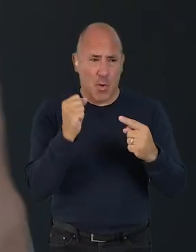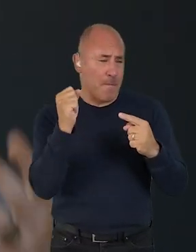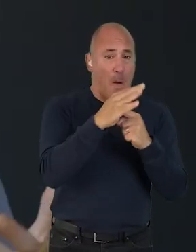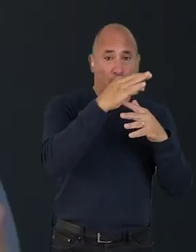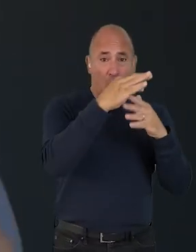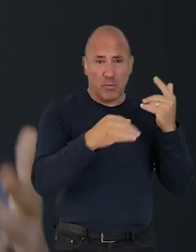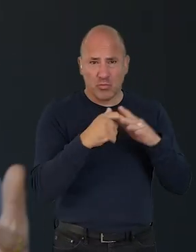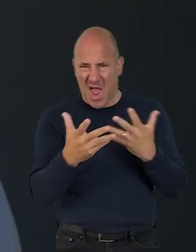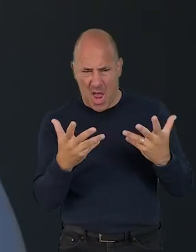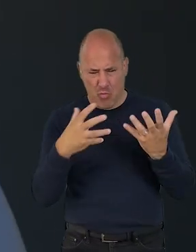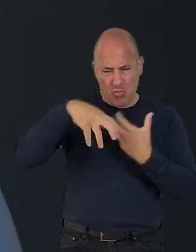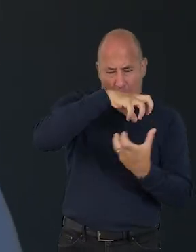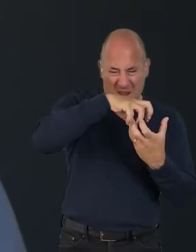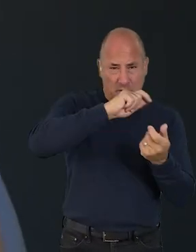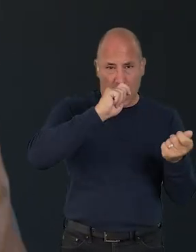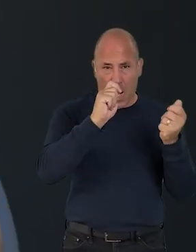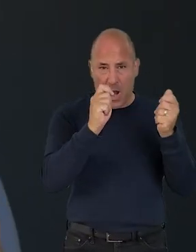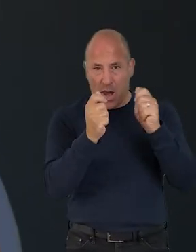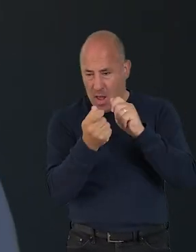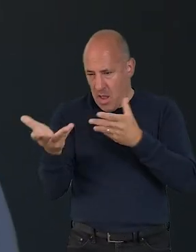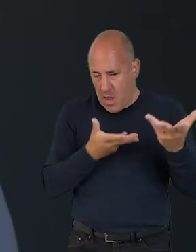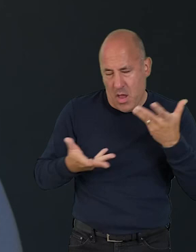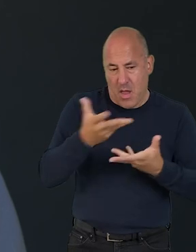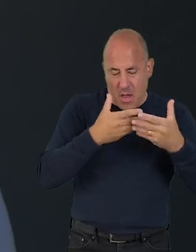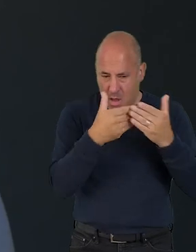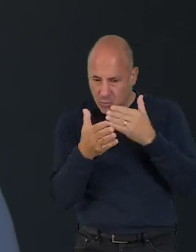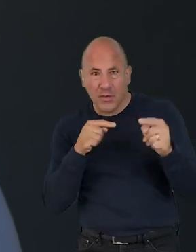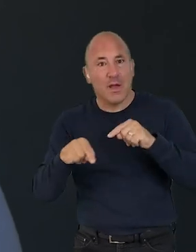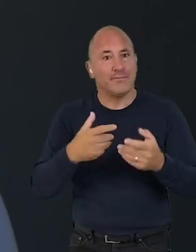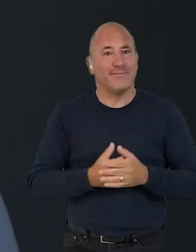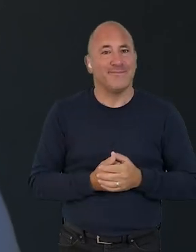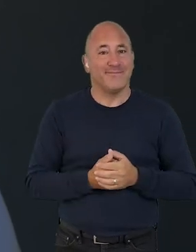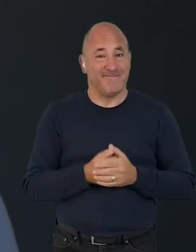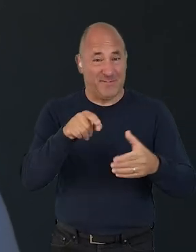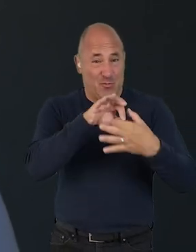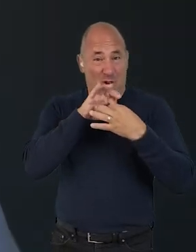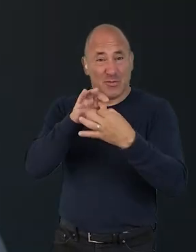wellbeing and other crucial issues to navigate complexity, bringing people into the conversation.